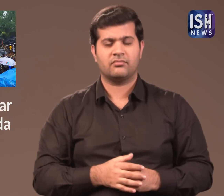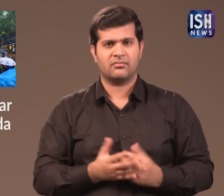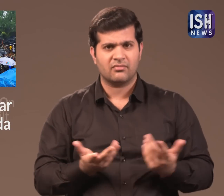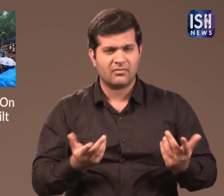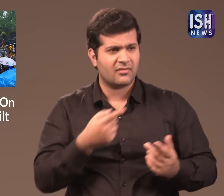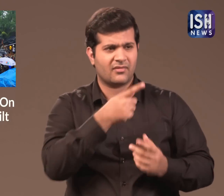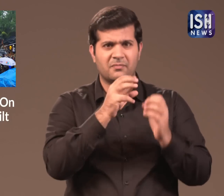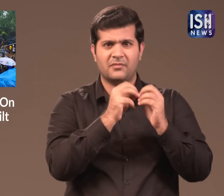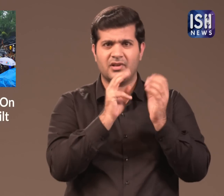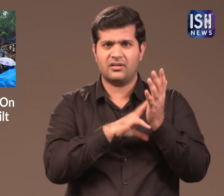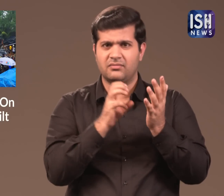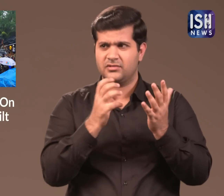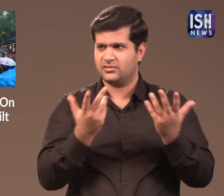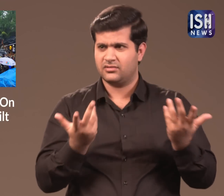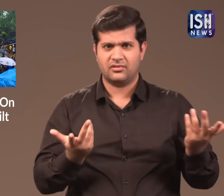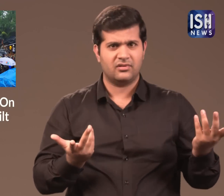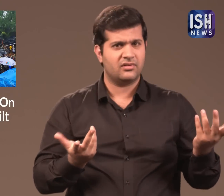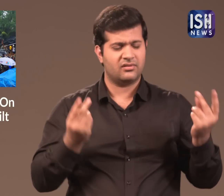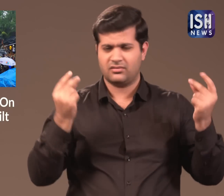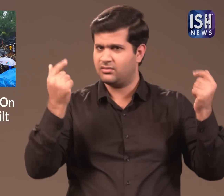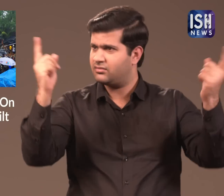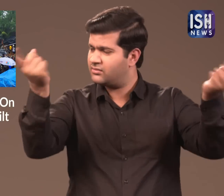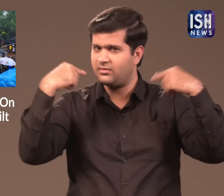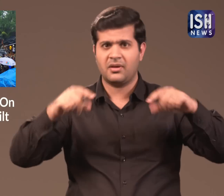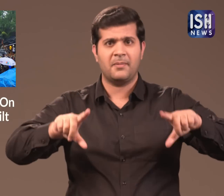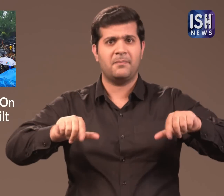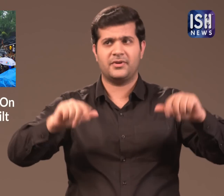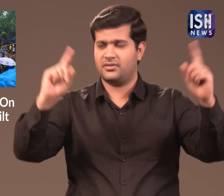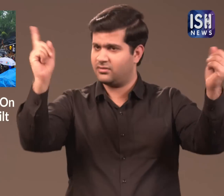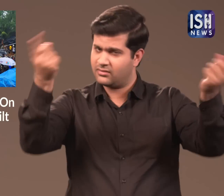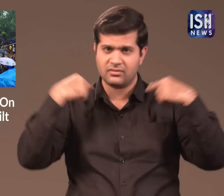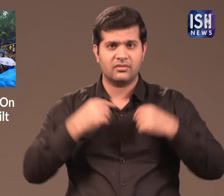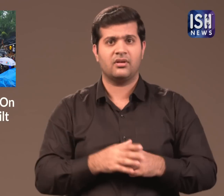The BMC immediately decided to set up a committee.